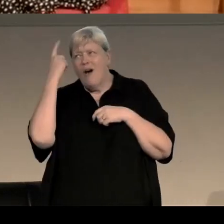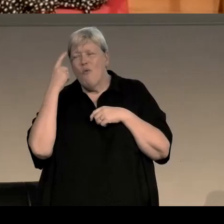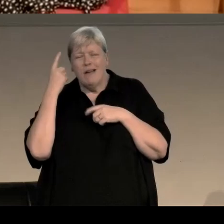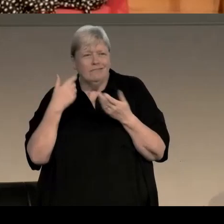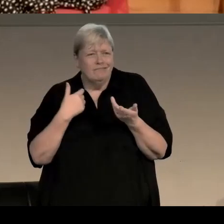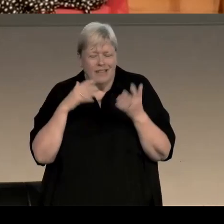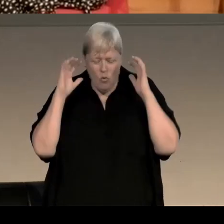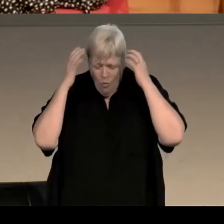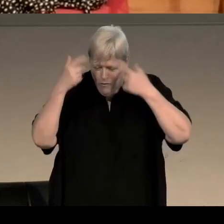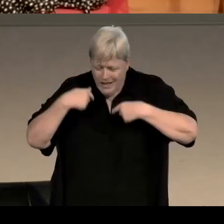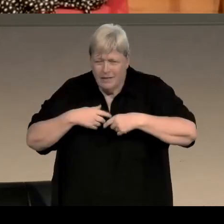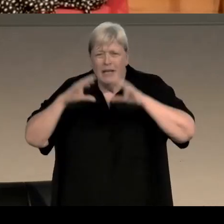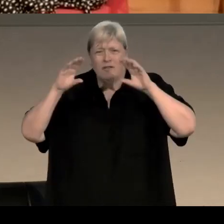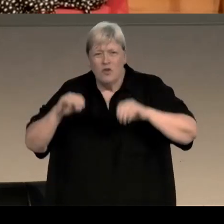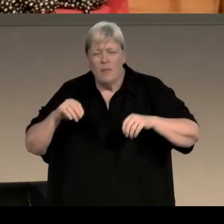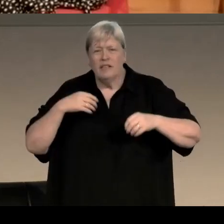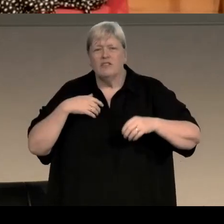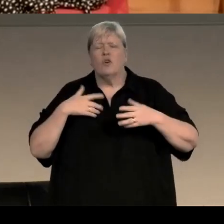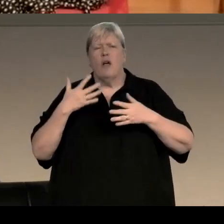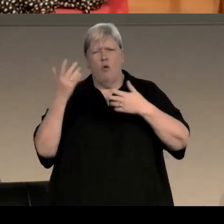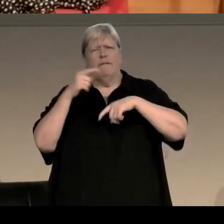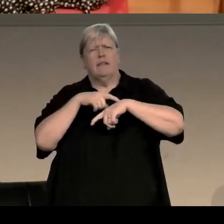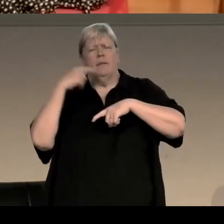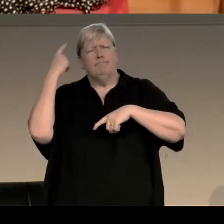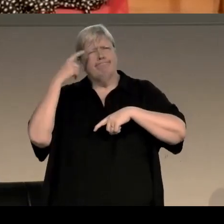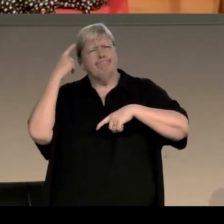when I started writing, and so I spent quite a lot of time thinking about story,